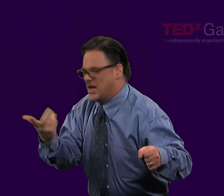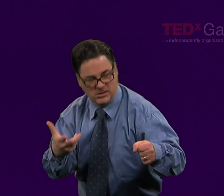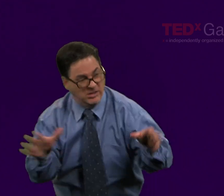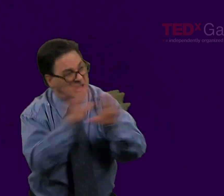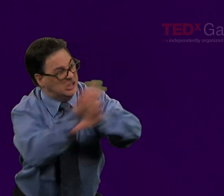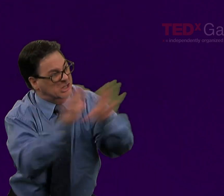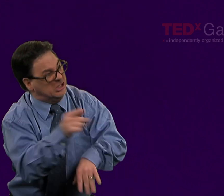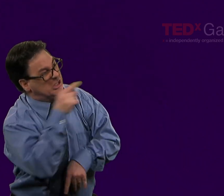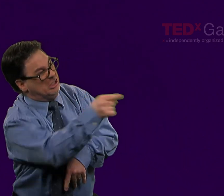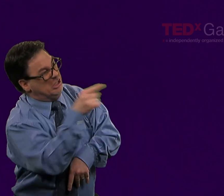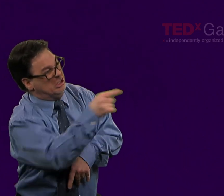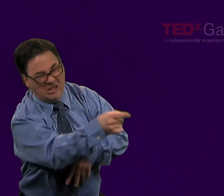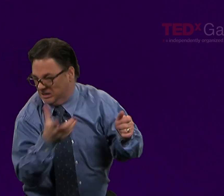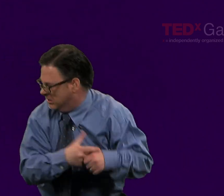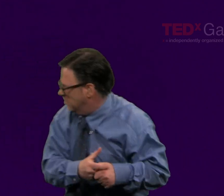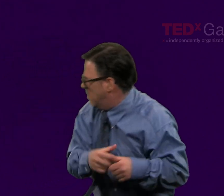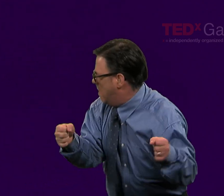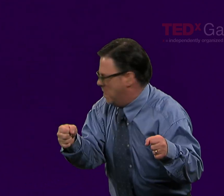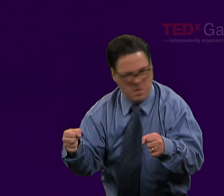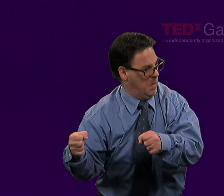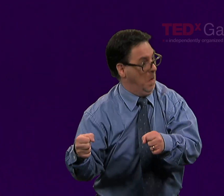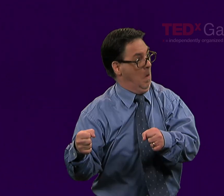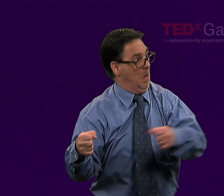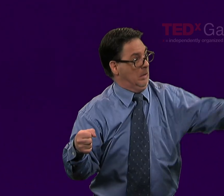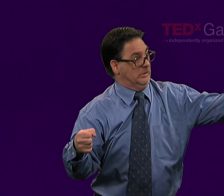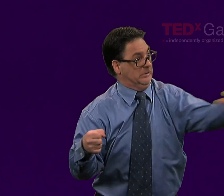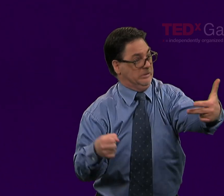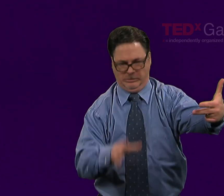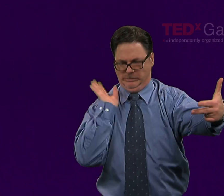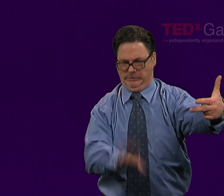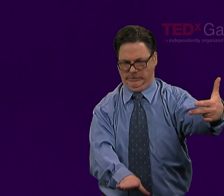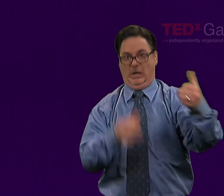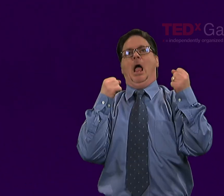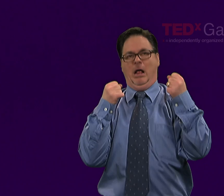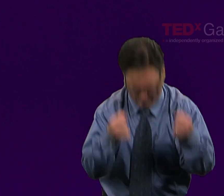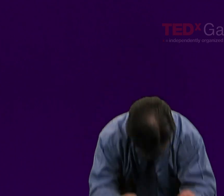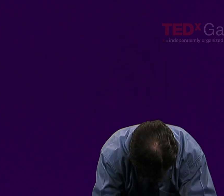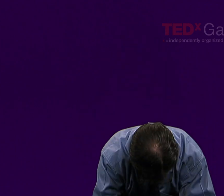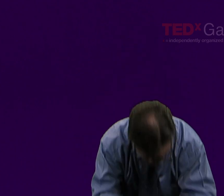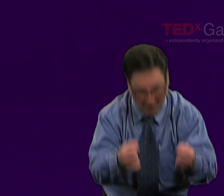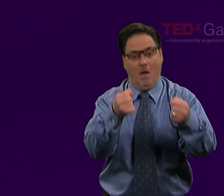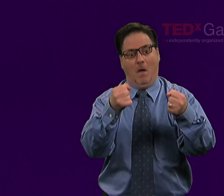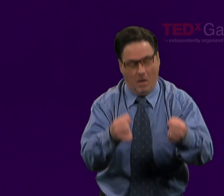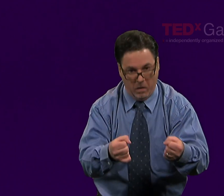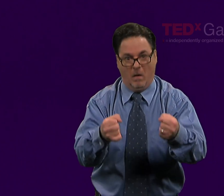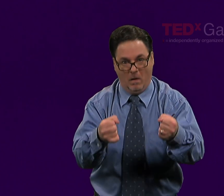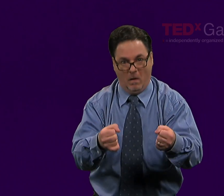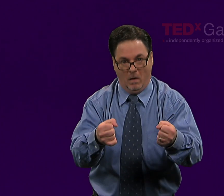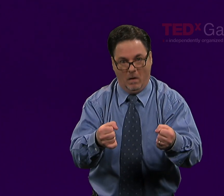not understanding what he's saying. He's gesticulating wildly in a near panic because we were almost hit by another car.